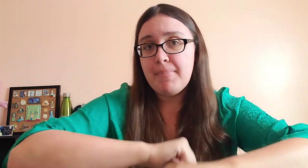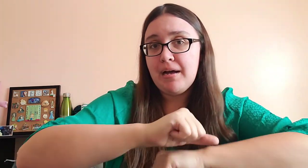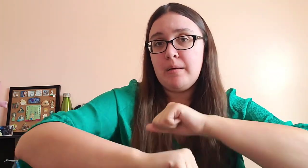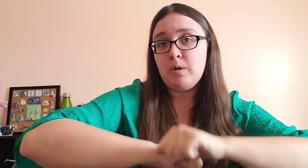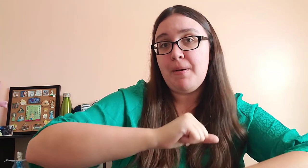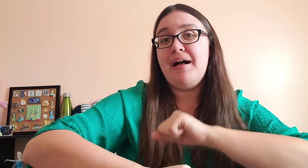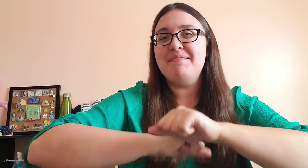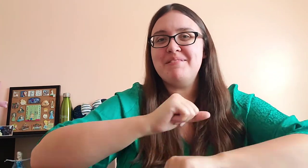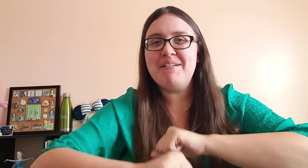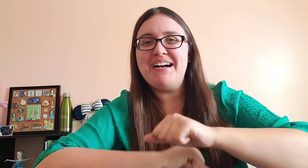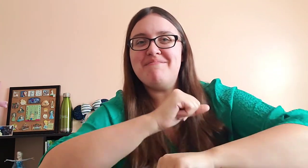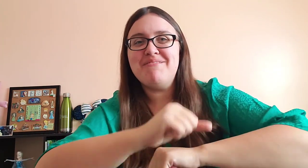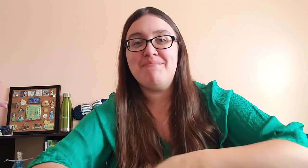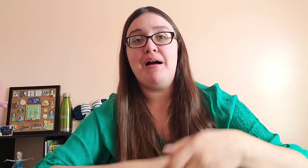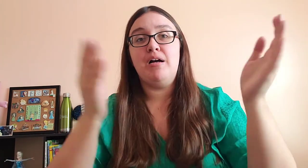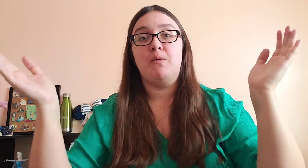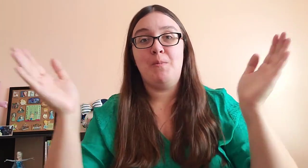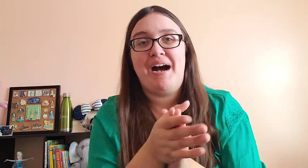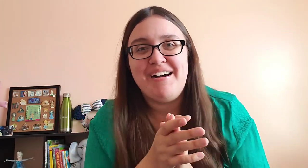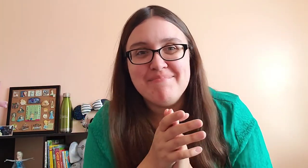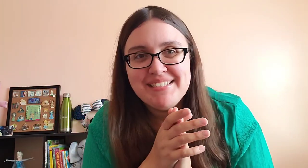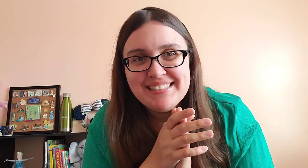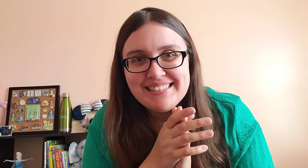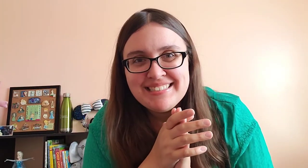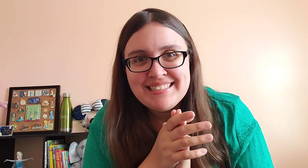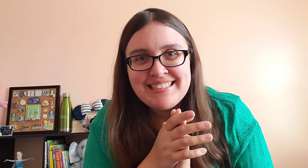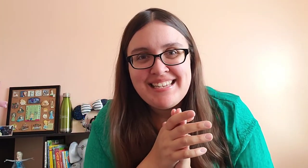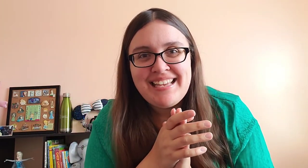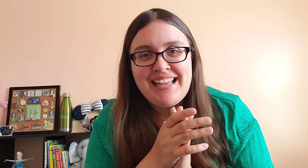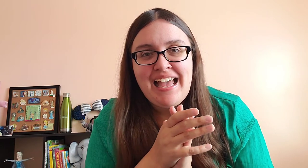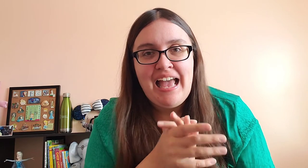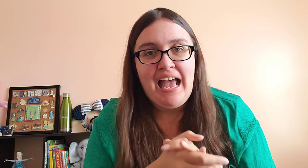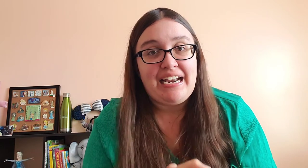Bubble, bubble, bubble, bubble, pop!